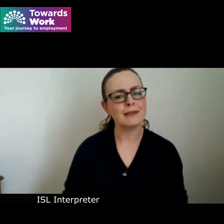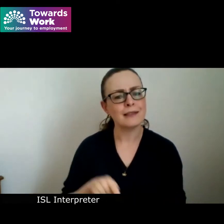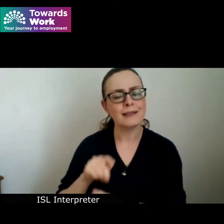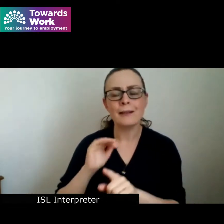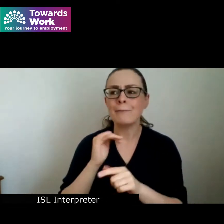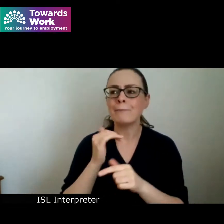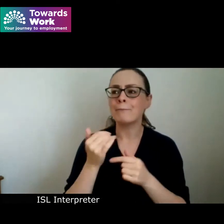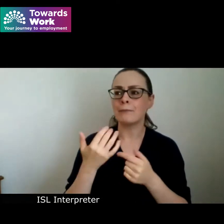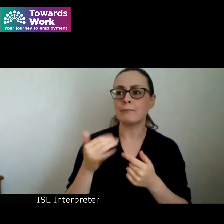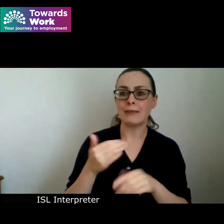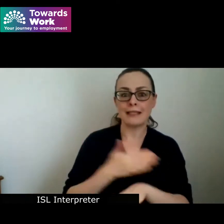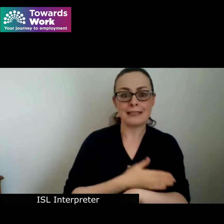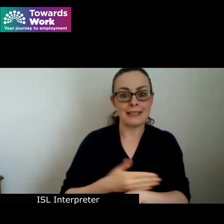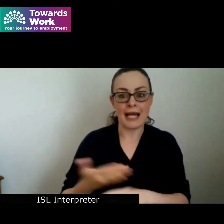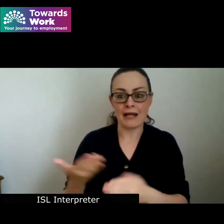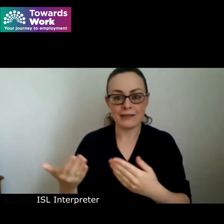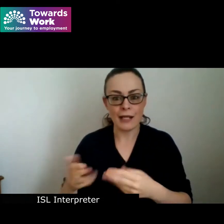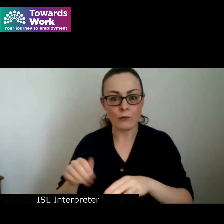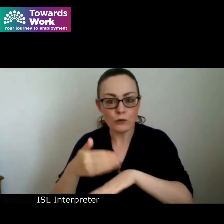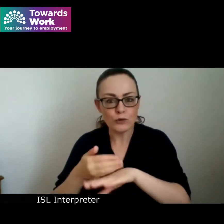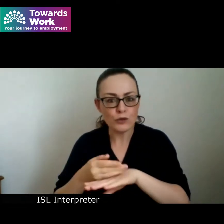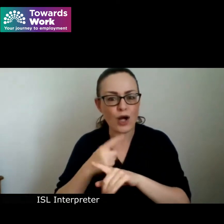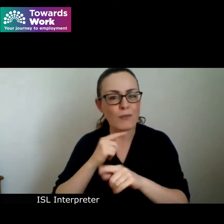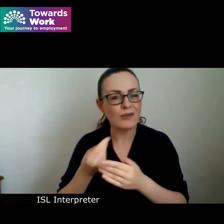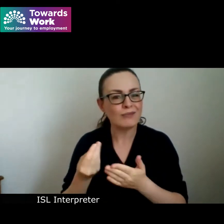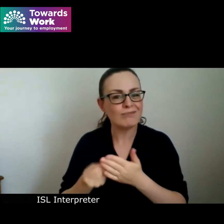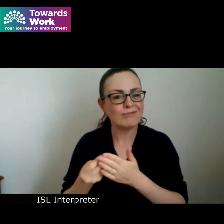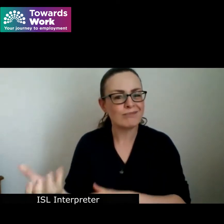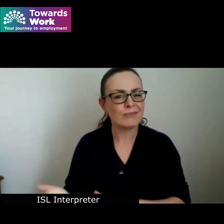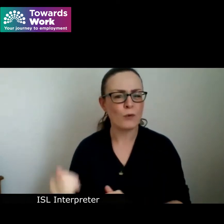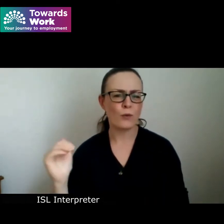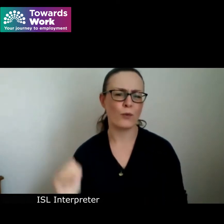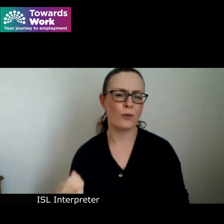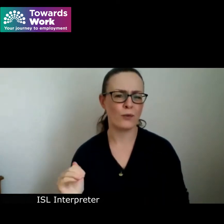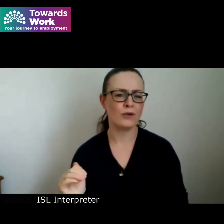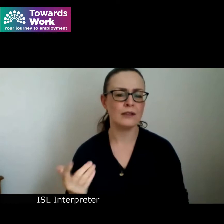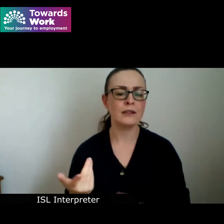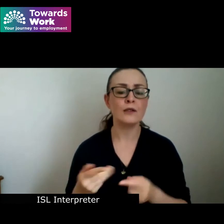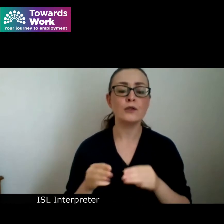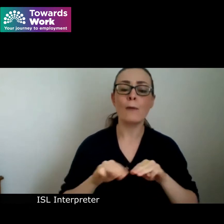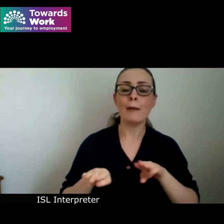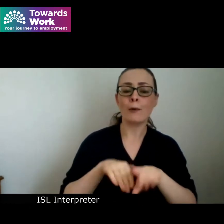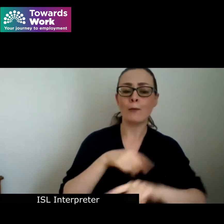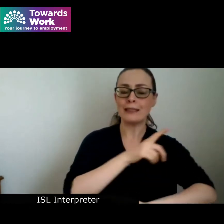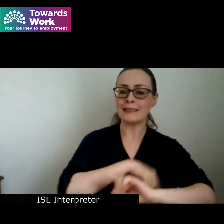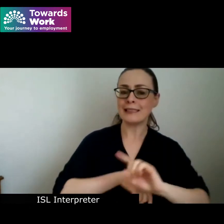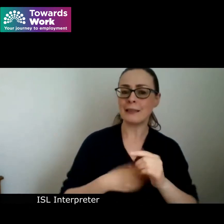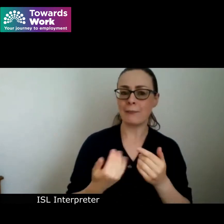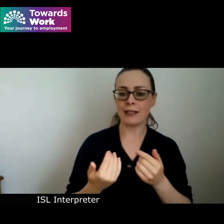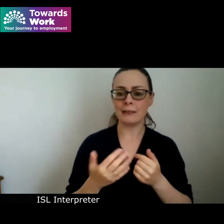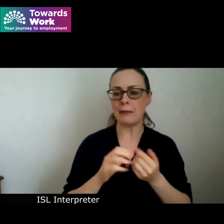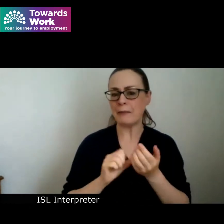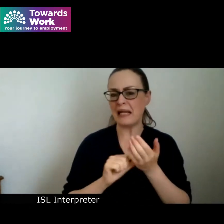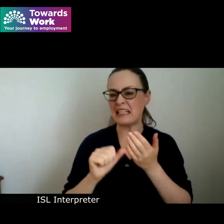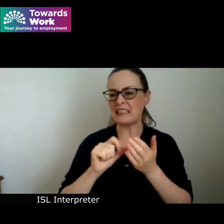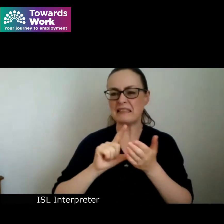start out with lower employment rates while people with disabilities in their late 20s and early 30s